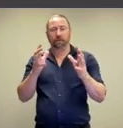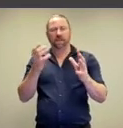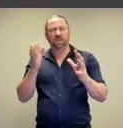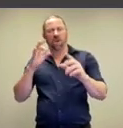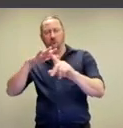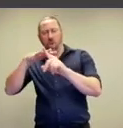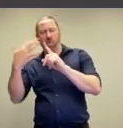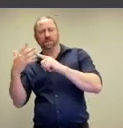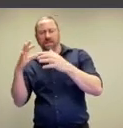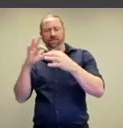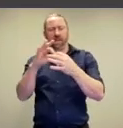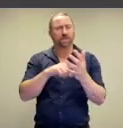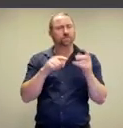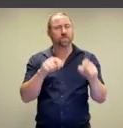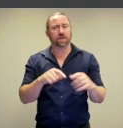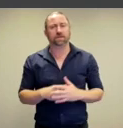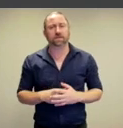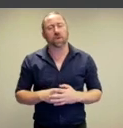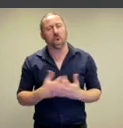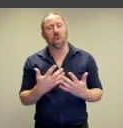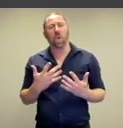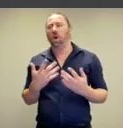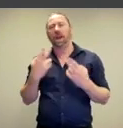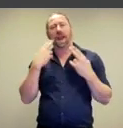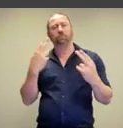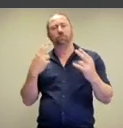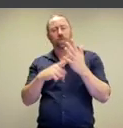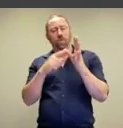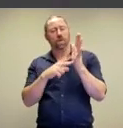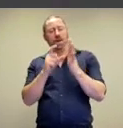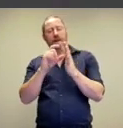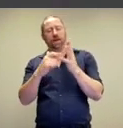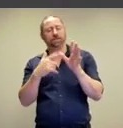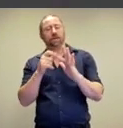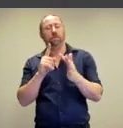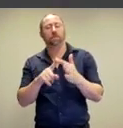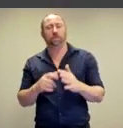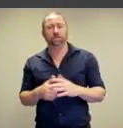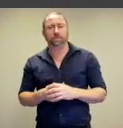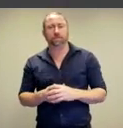context-less zone or